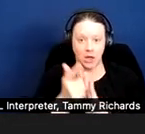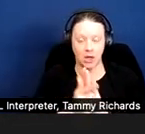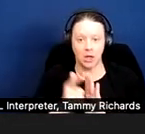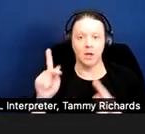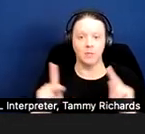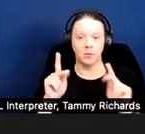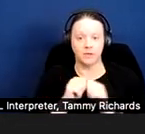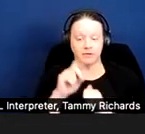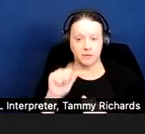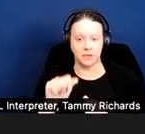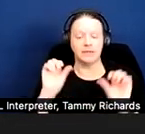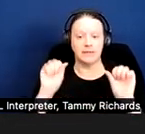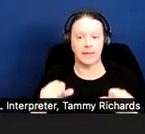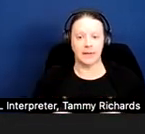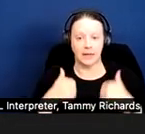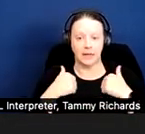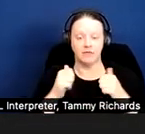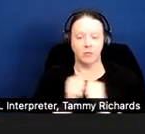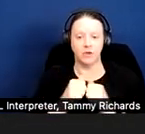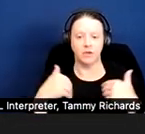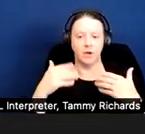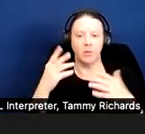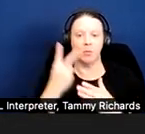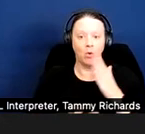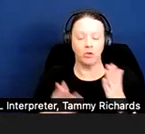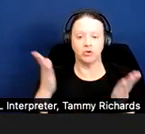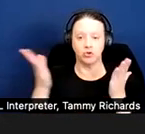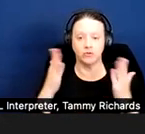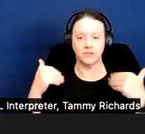with service animals and emotional support animals.